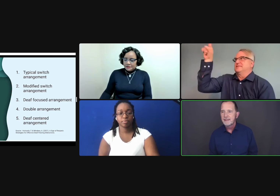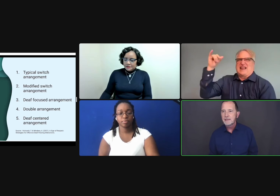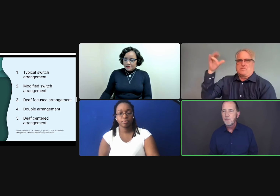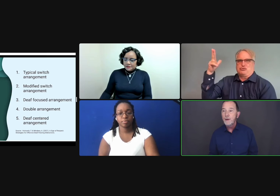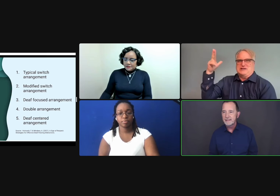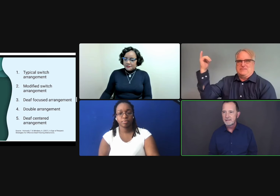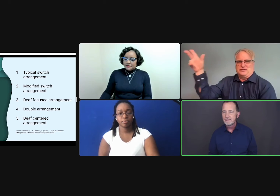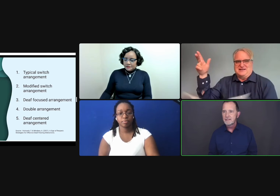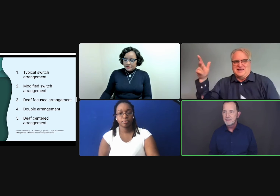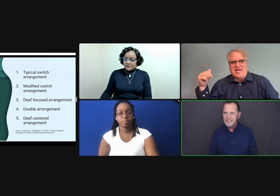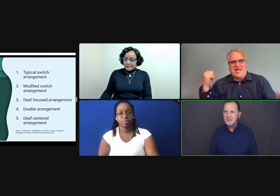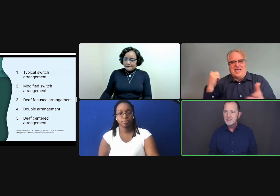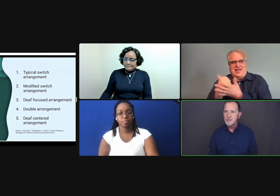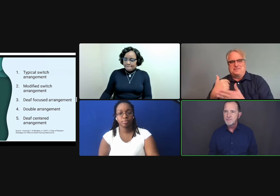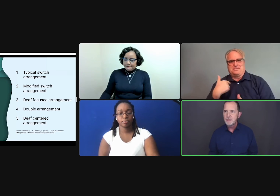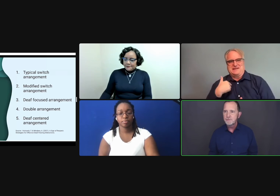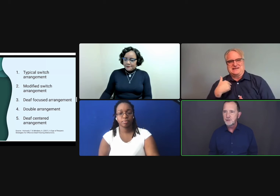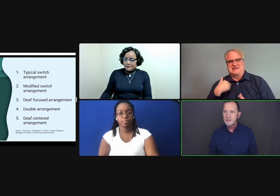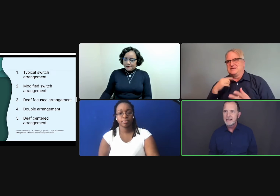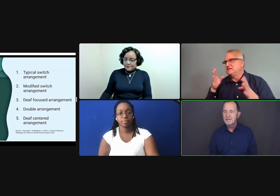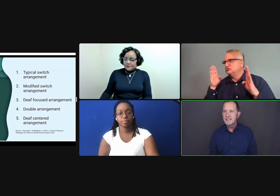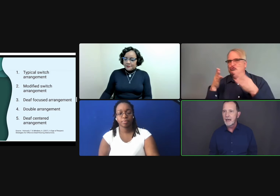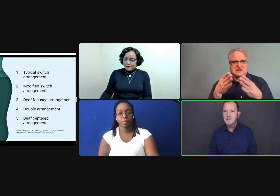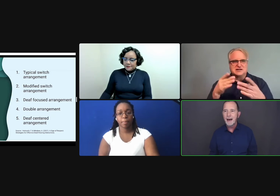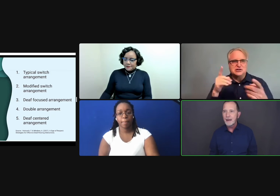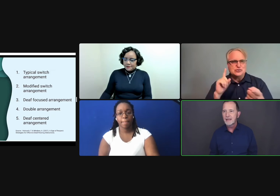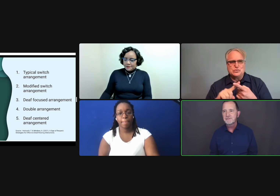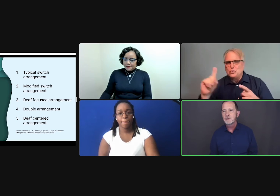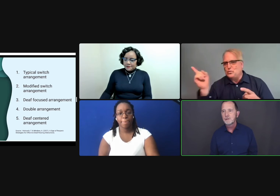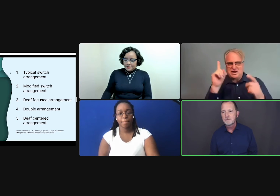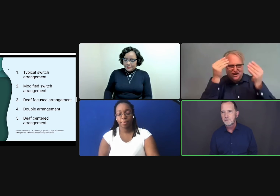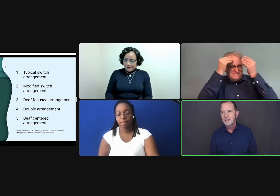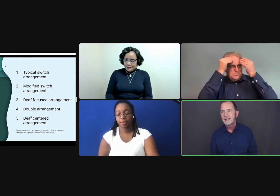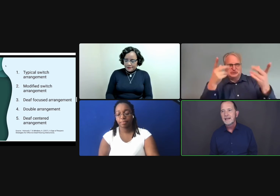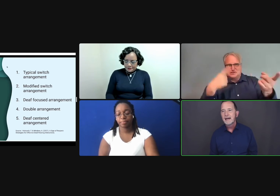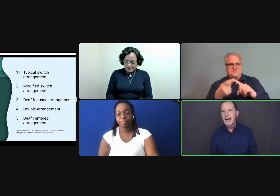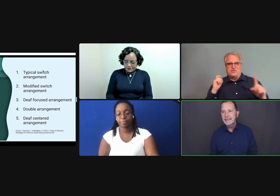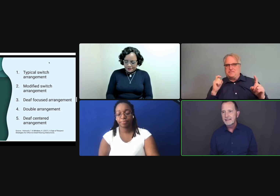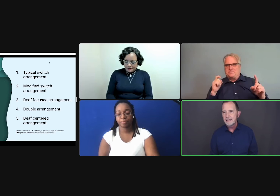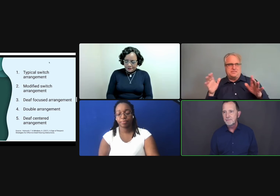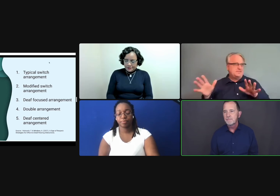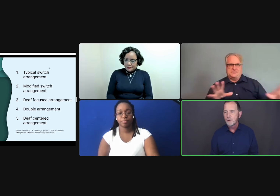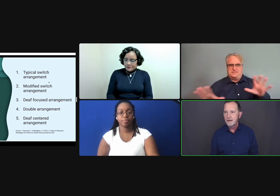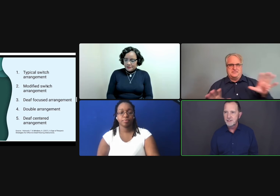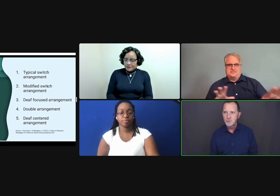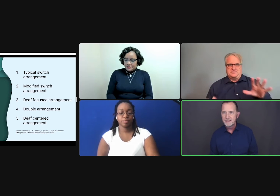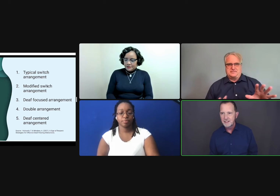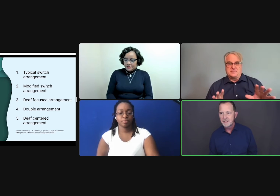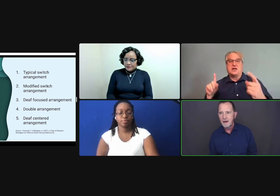they can point specifically to what's being referred to at any given time so I don't have to go looking for it. I can keep more of my visual attention